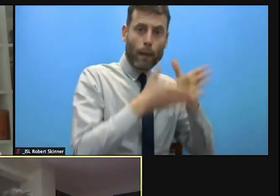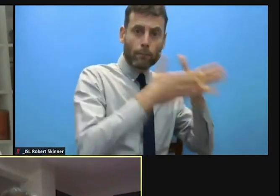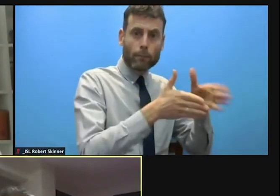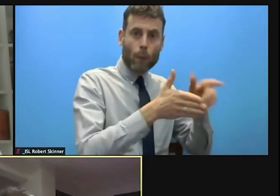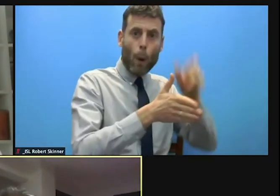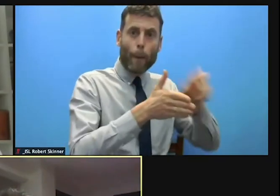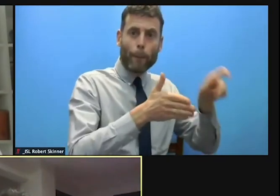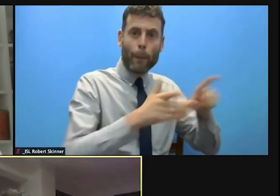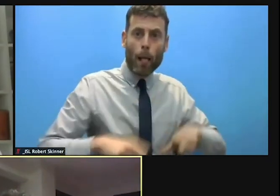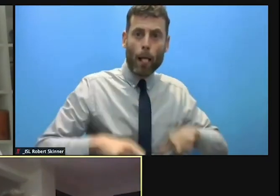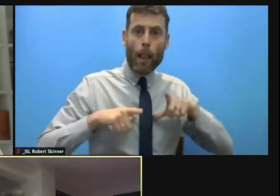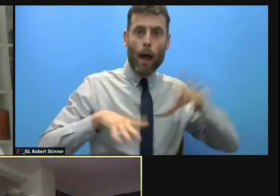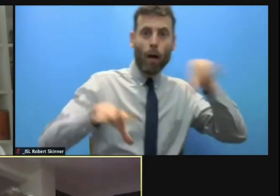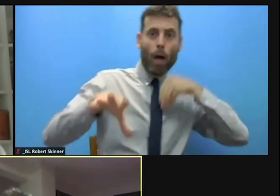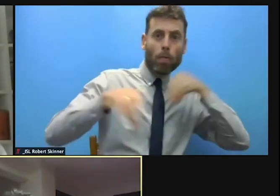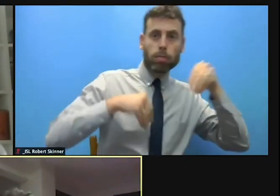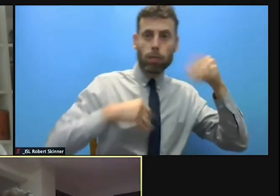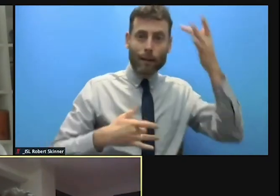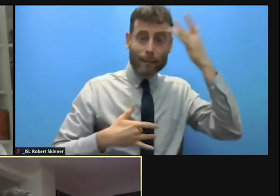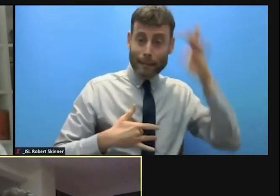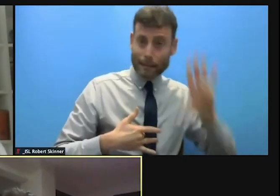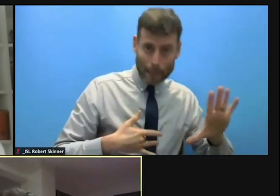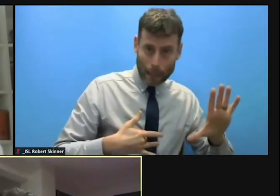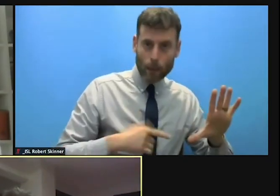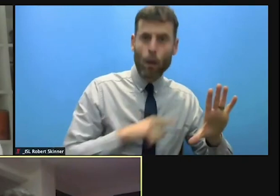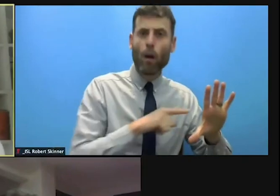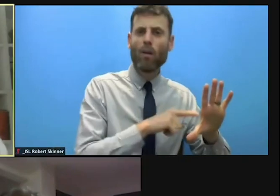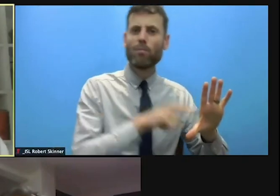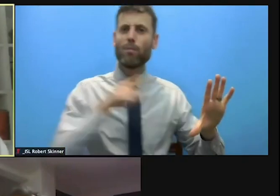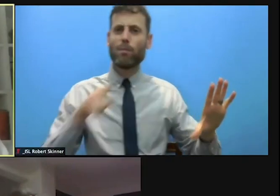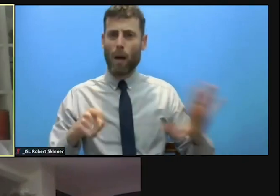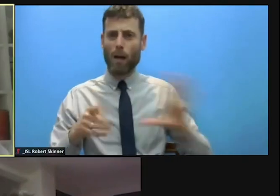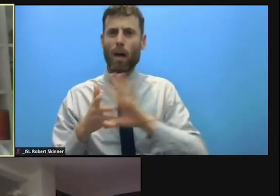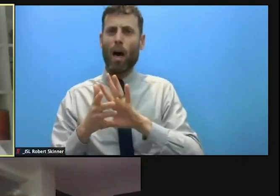all actors. Not just health actors. And >> CHRIS GUNNESS: Please.